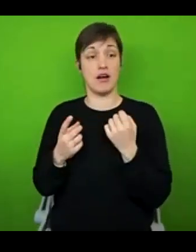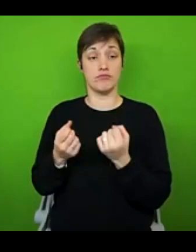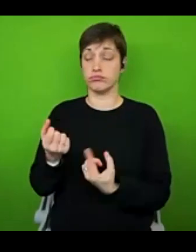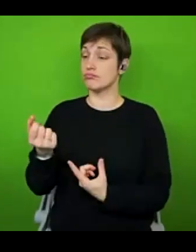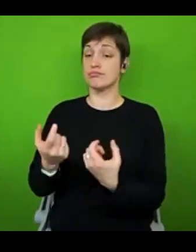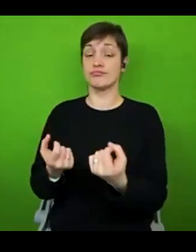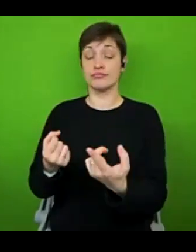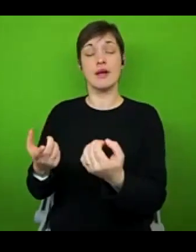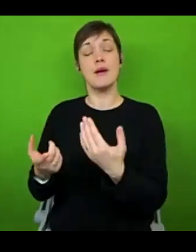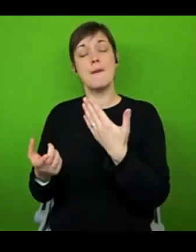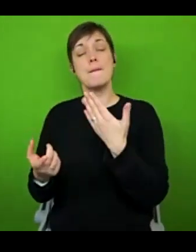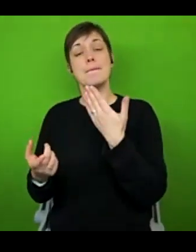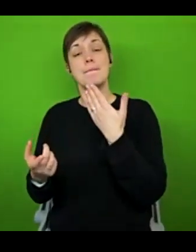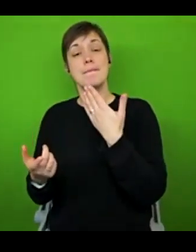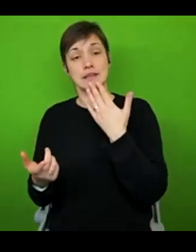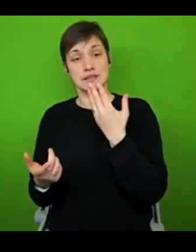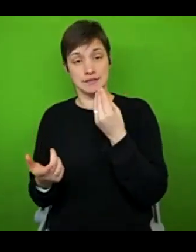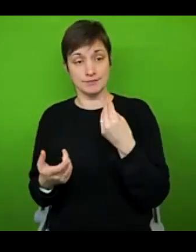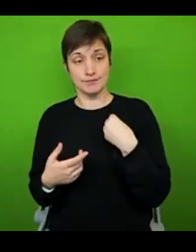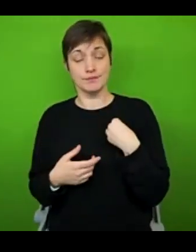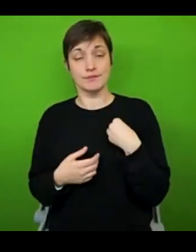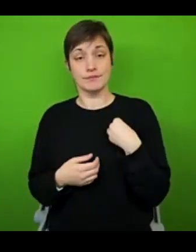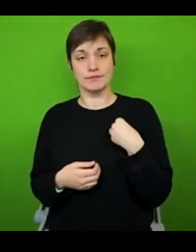I will say again for, oh my gosh, we still got people